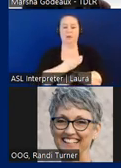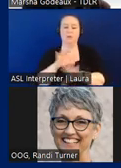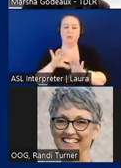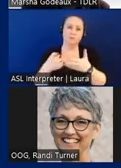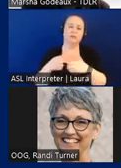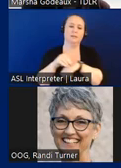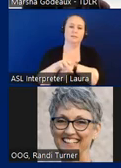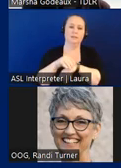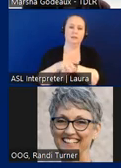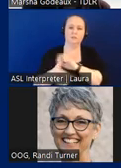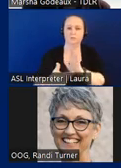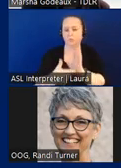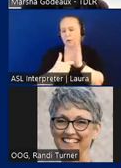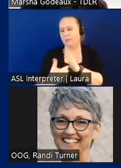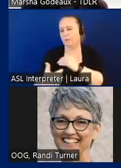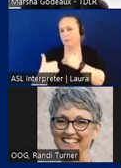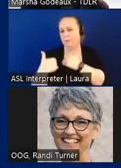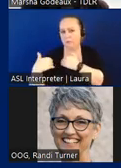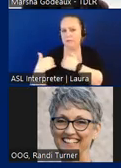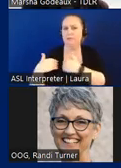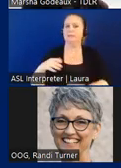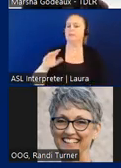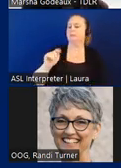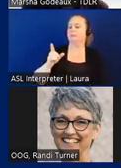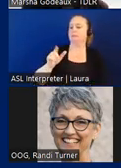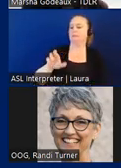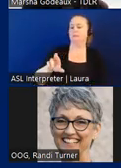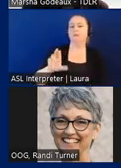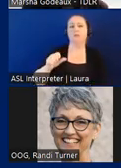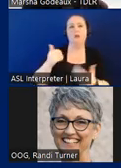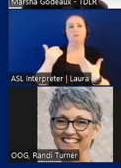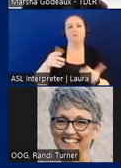and responsibilities it allows tdlr to assess penalties for violations and the requirements